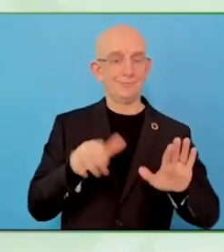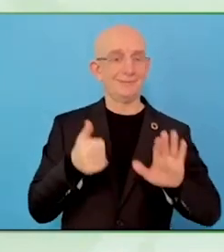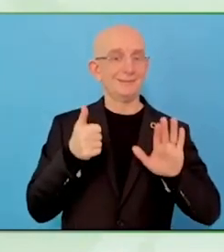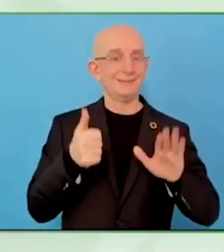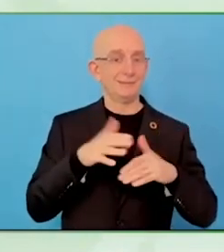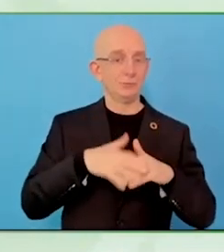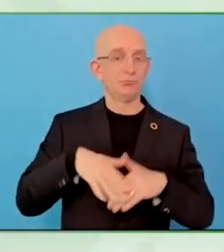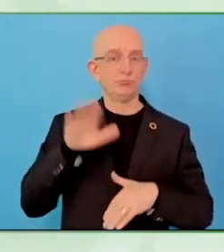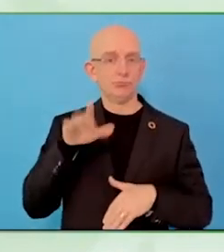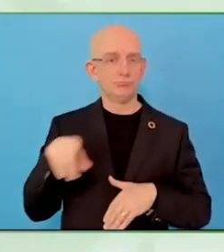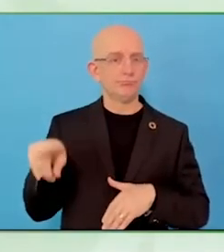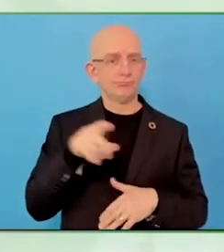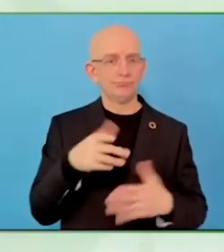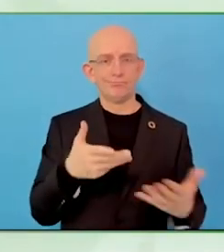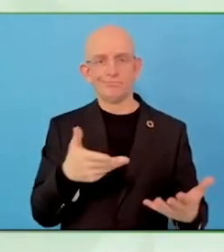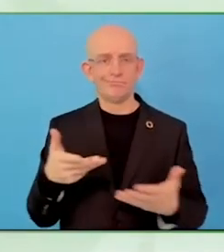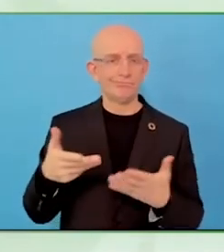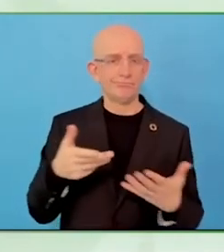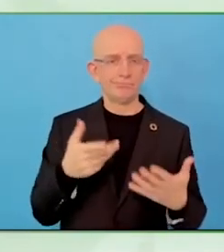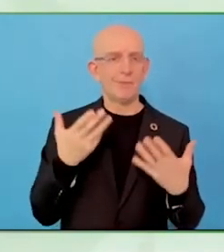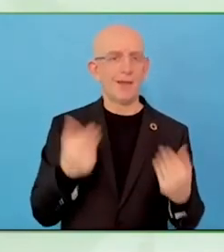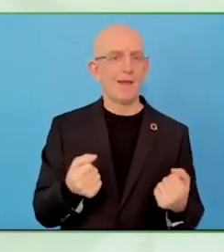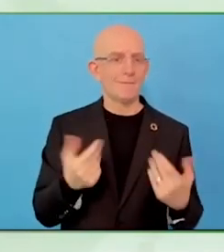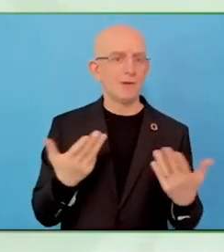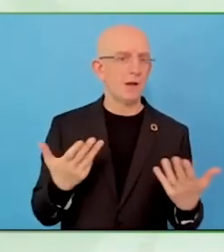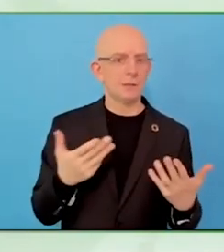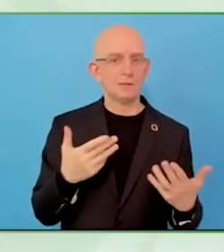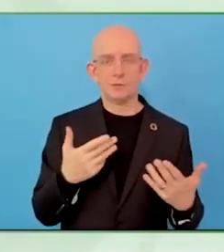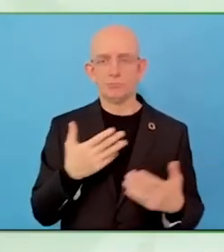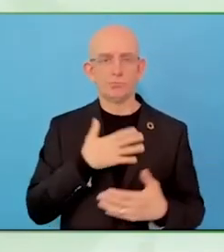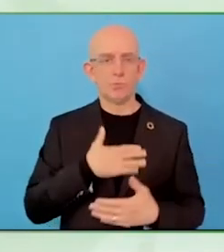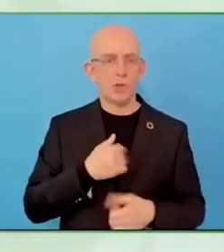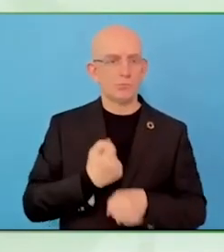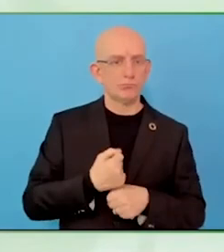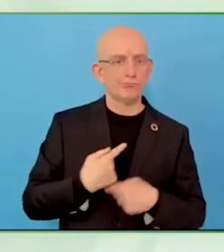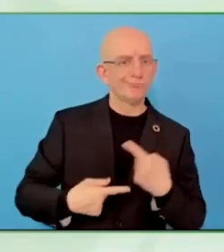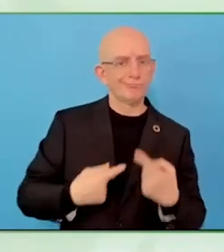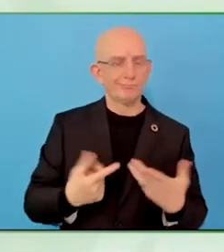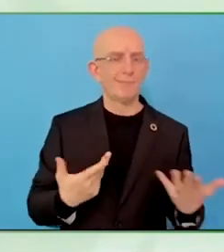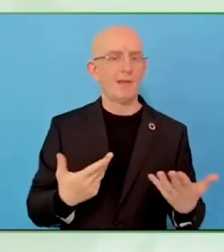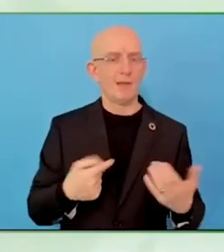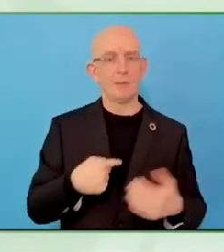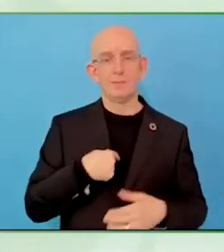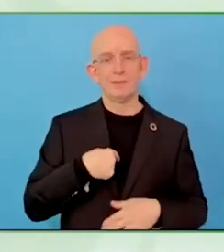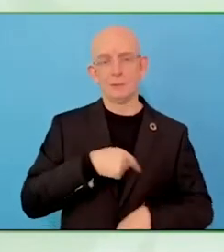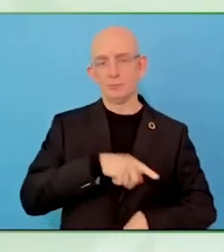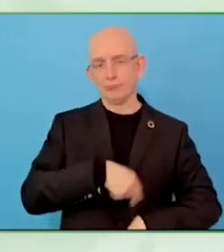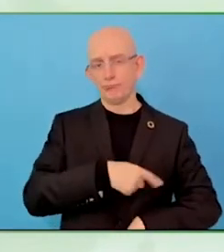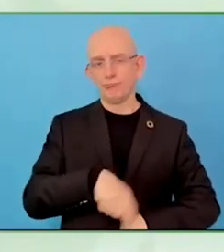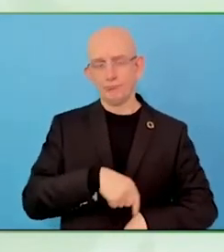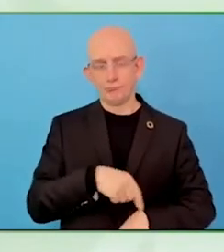We managed to change the narrative or the situation from being more